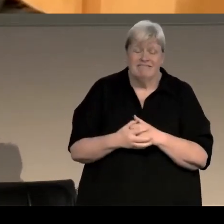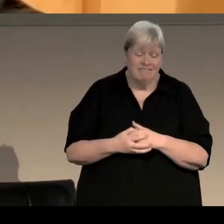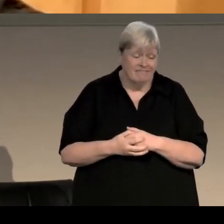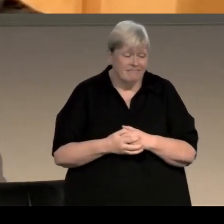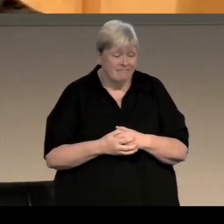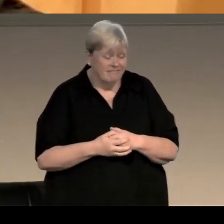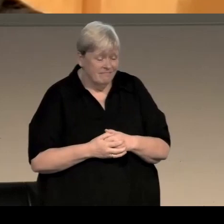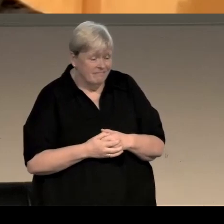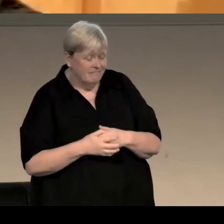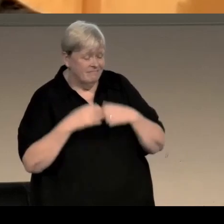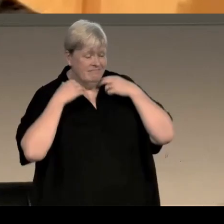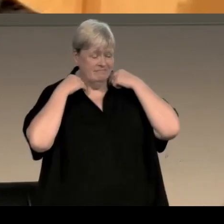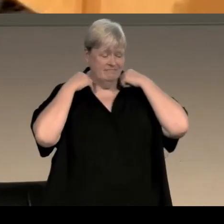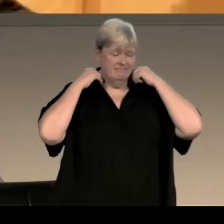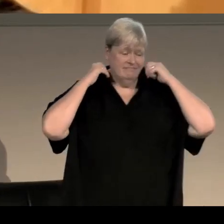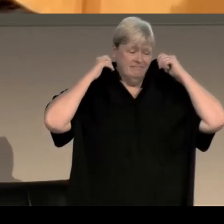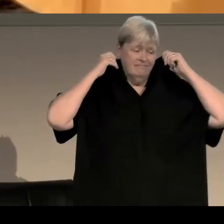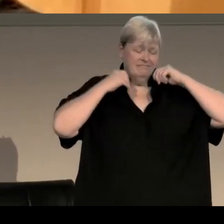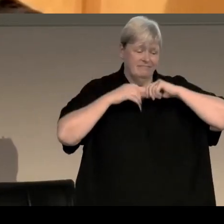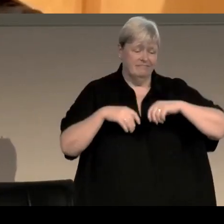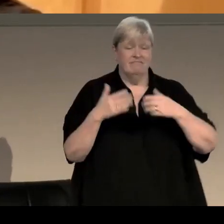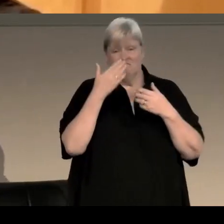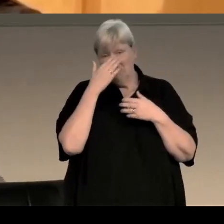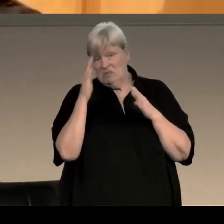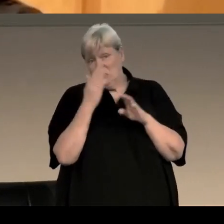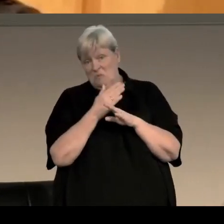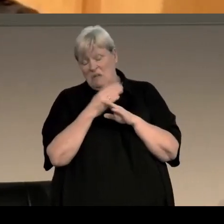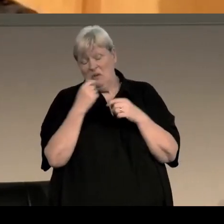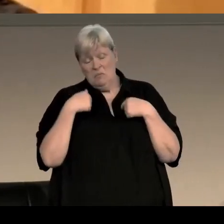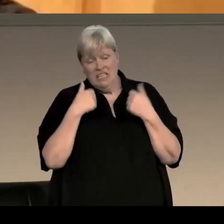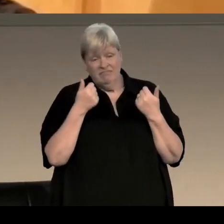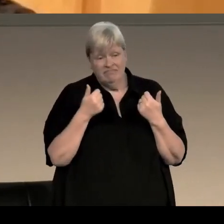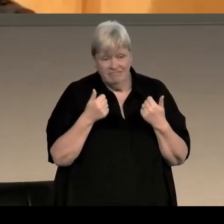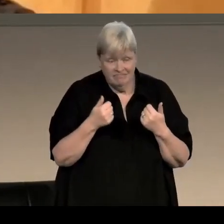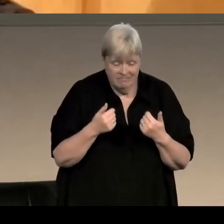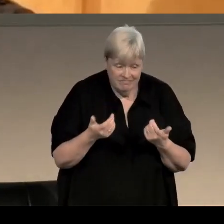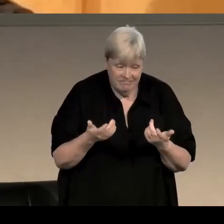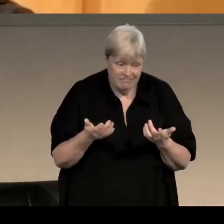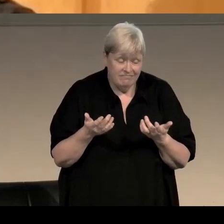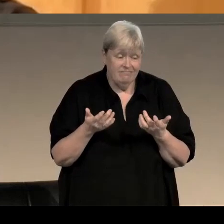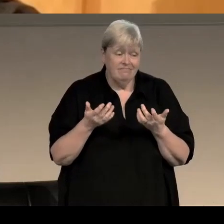and yeah it seems to work. But you know, and I'm not...